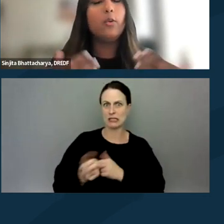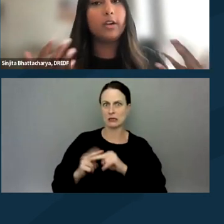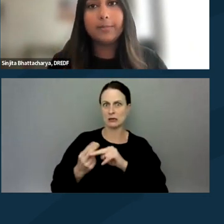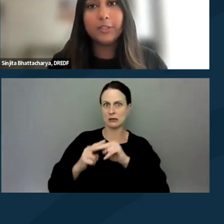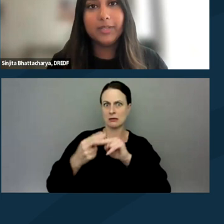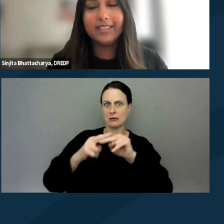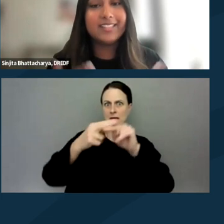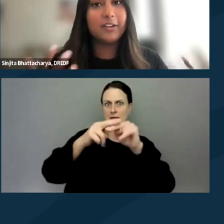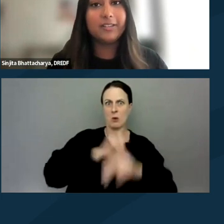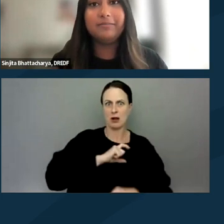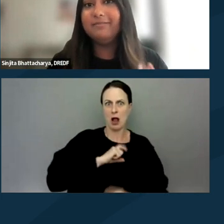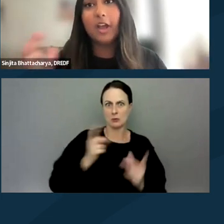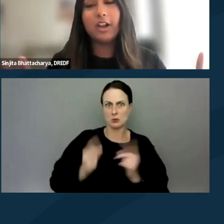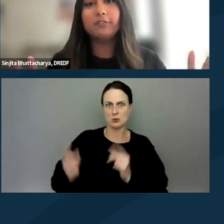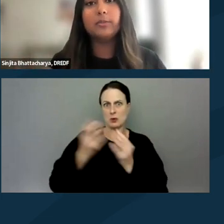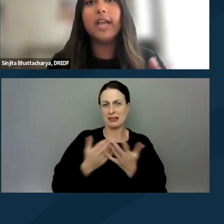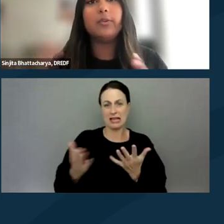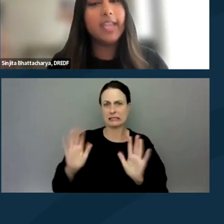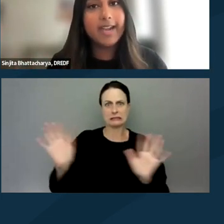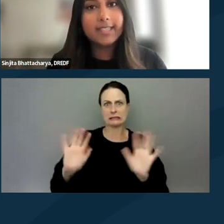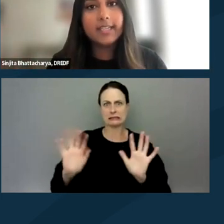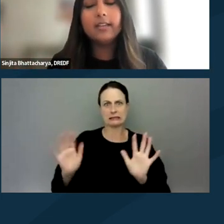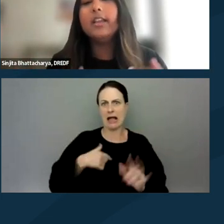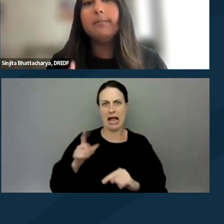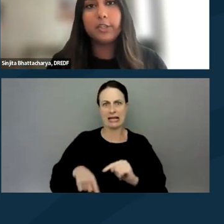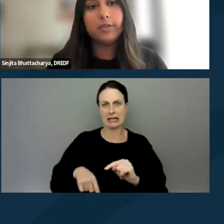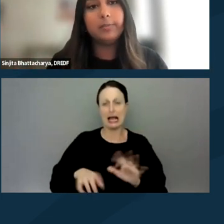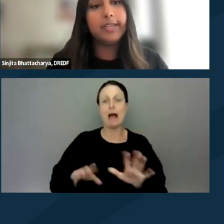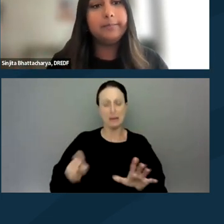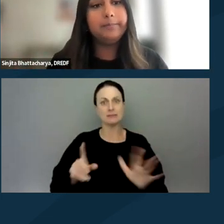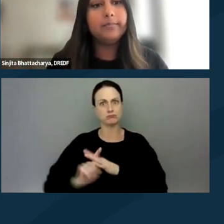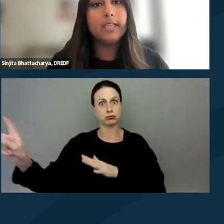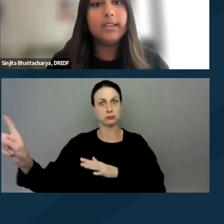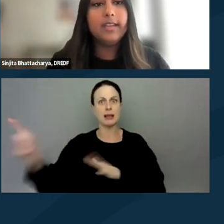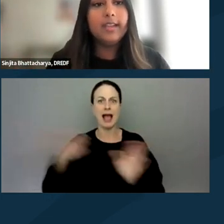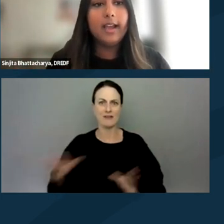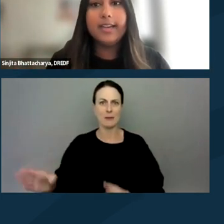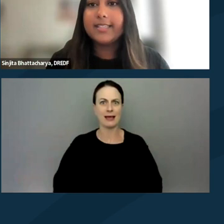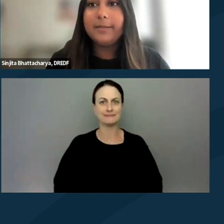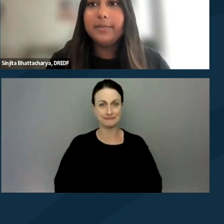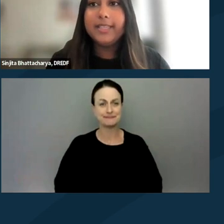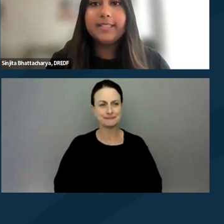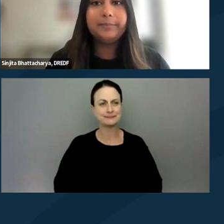or cops are doing things that are uncomfortable and you can exit, make sure you have a plan. Next slide, please.